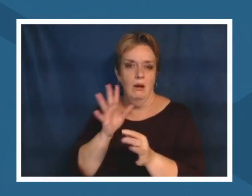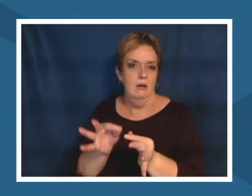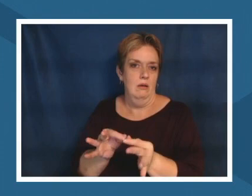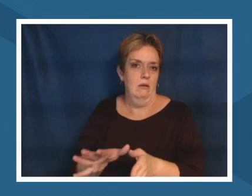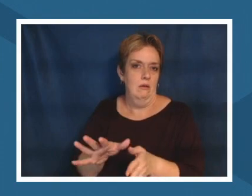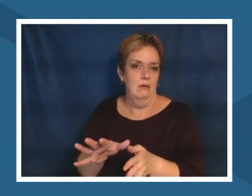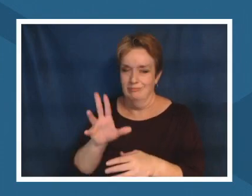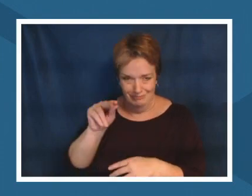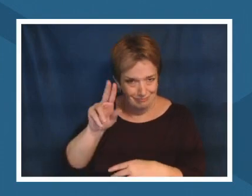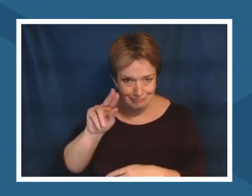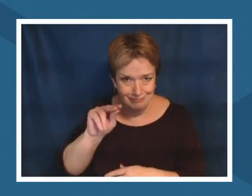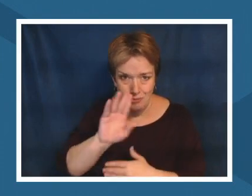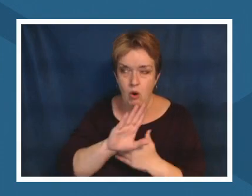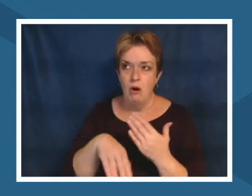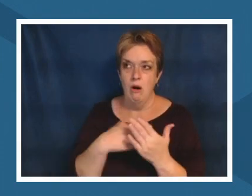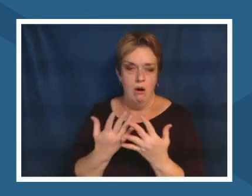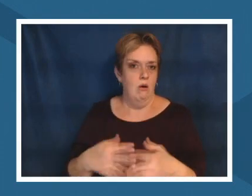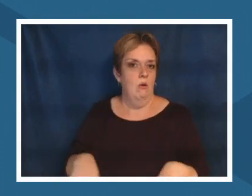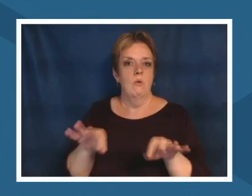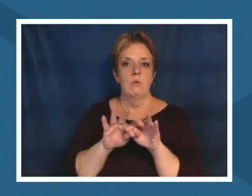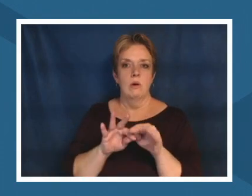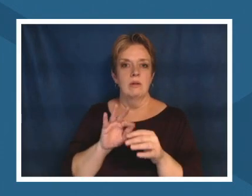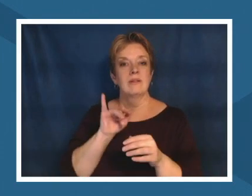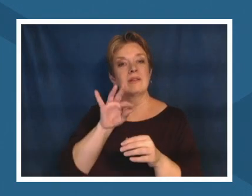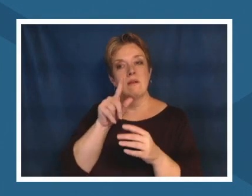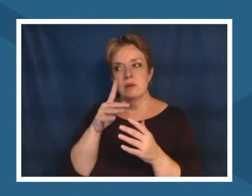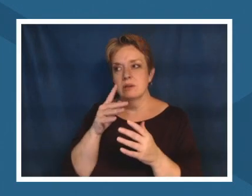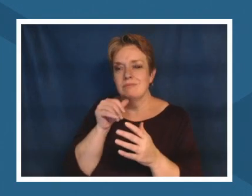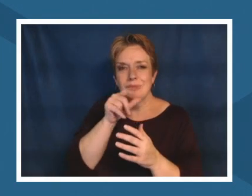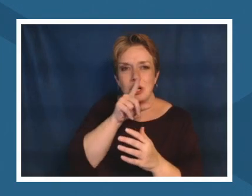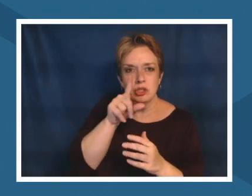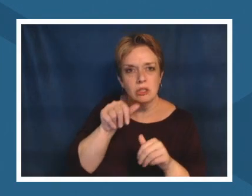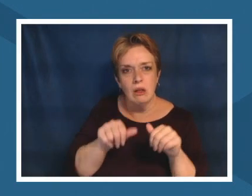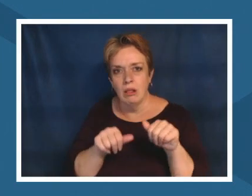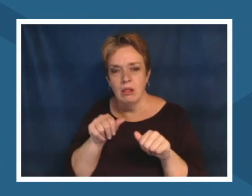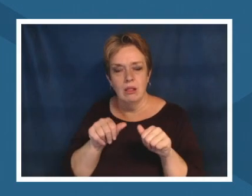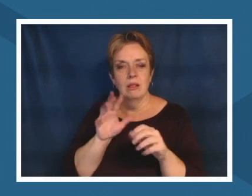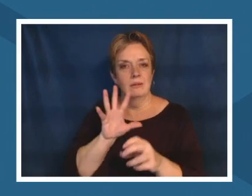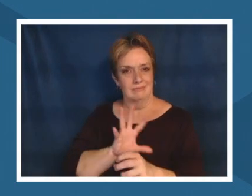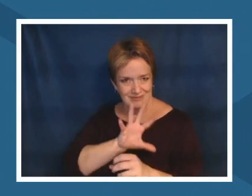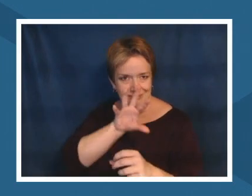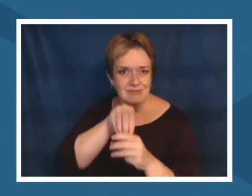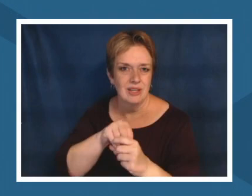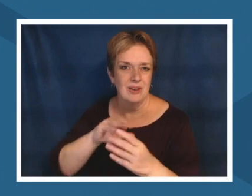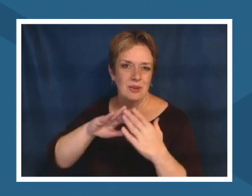community learn from it join it and work